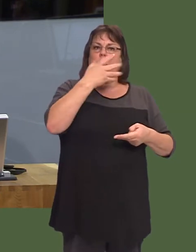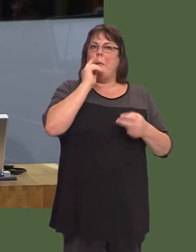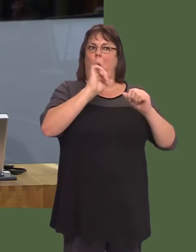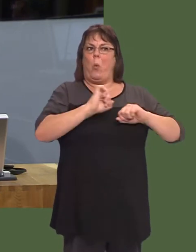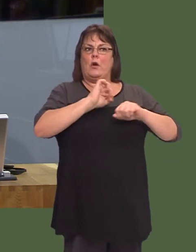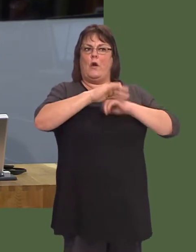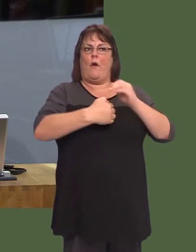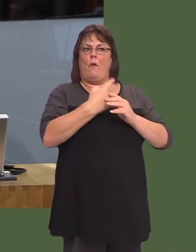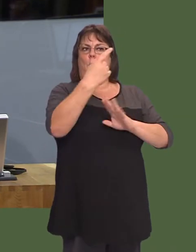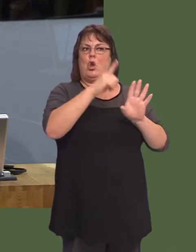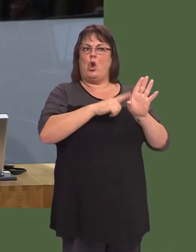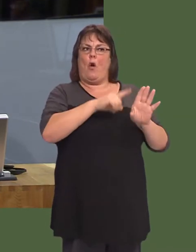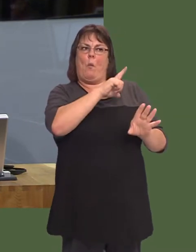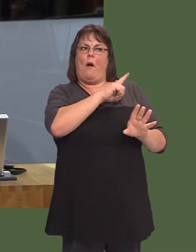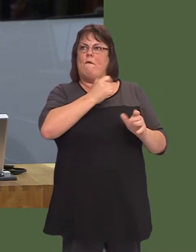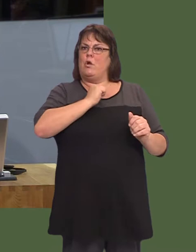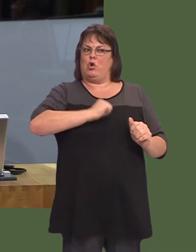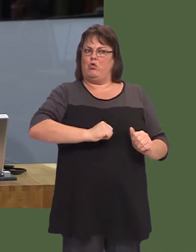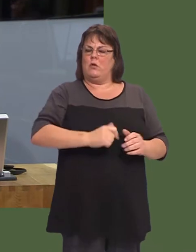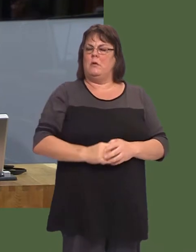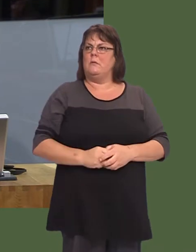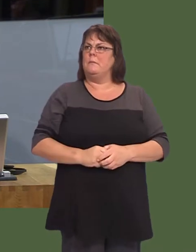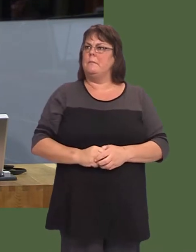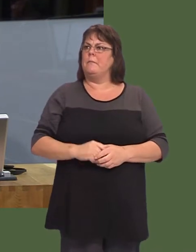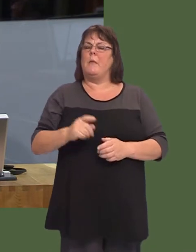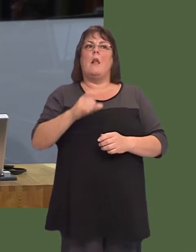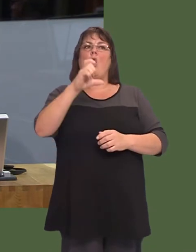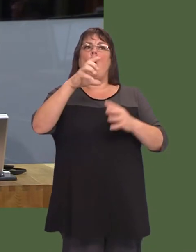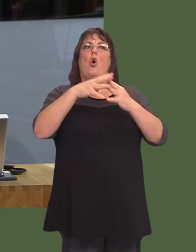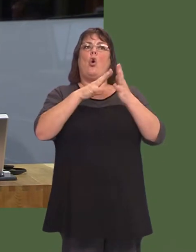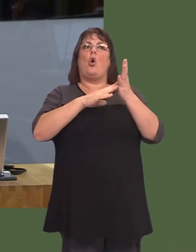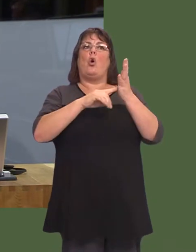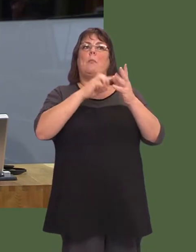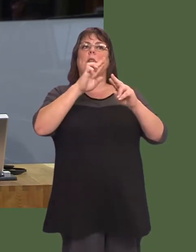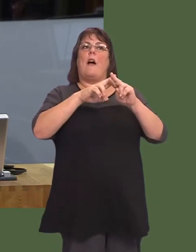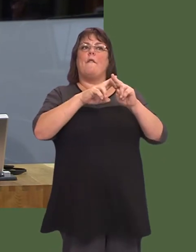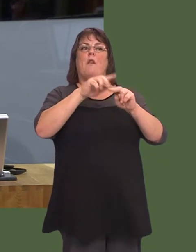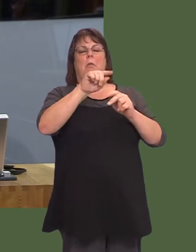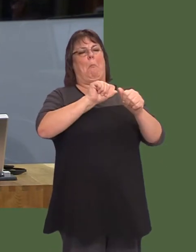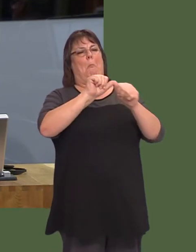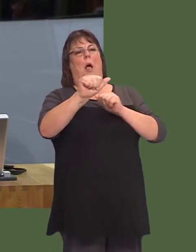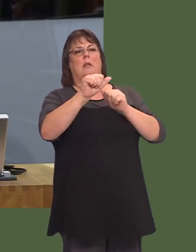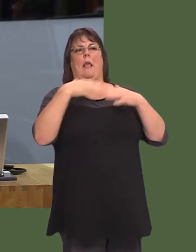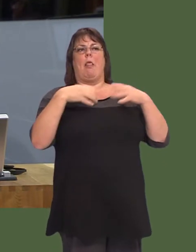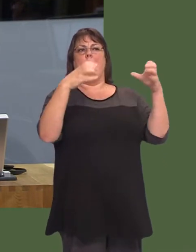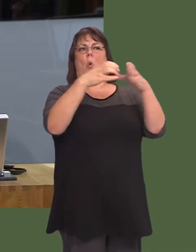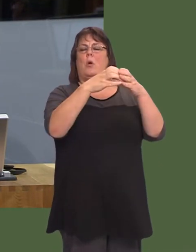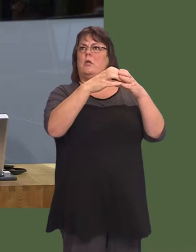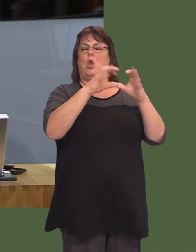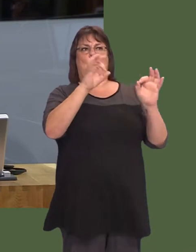in people waiting 12 months or more for a surgical procedure. In the best health board, Cwm Taf Local Health Board, no-one waits 12 months or more.